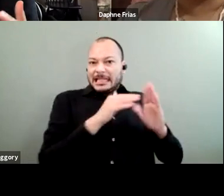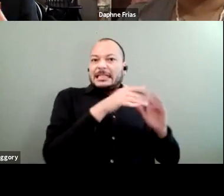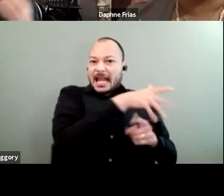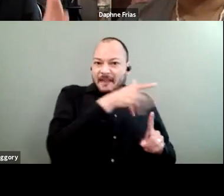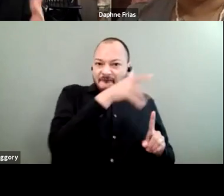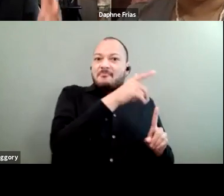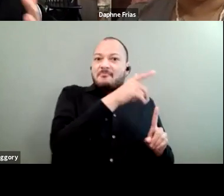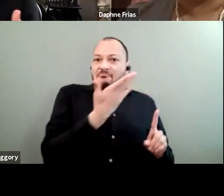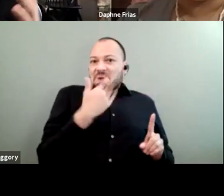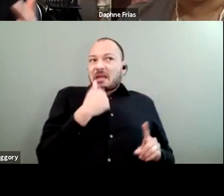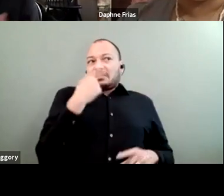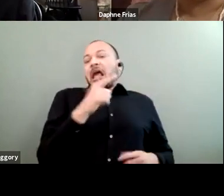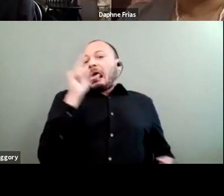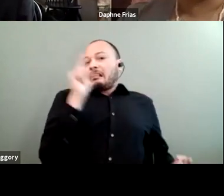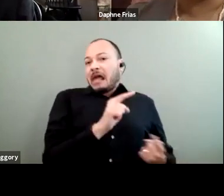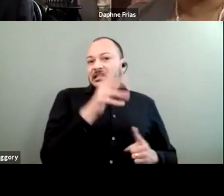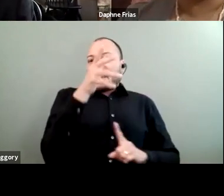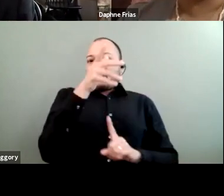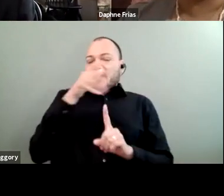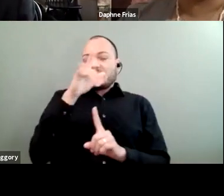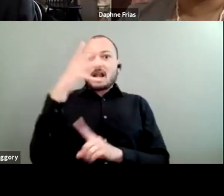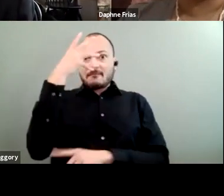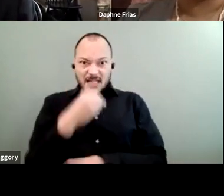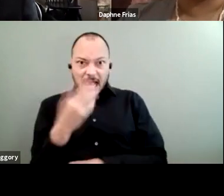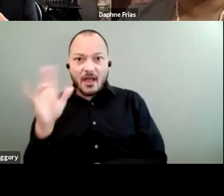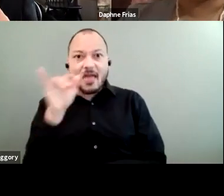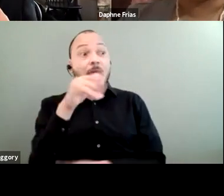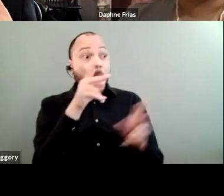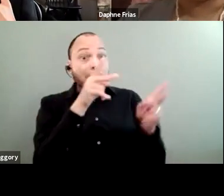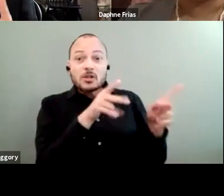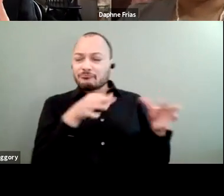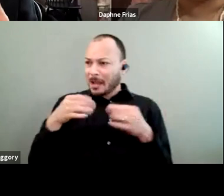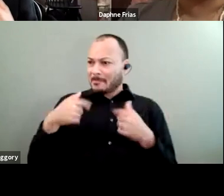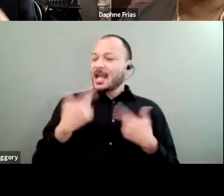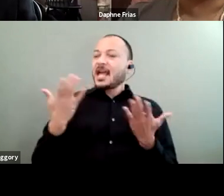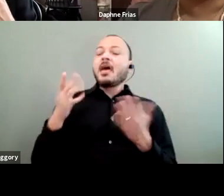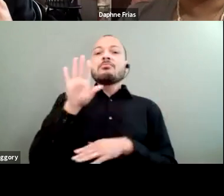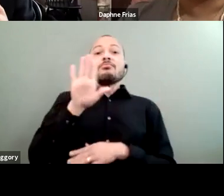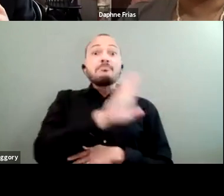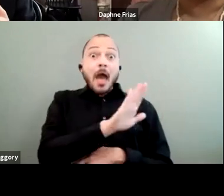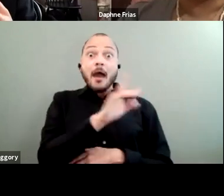less environmentally sound. And that person was describing to me their first experience. Their job wasn't...